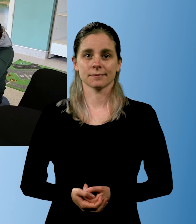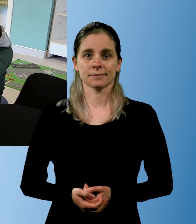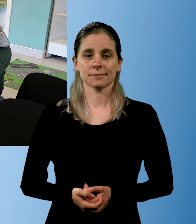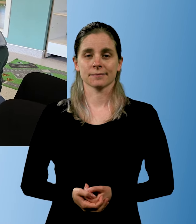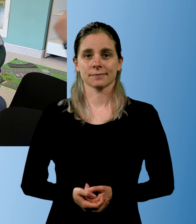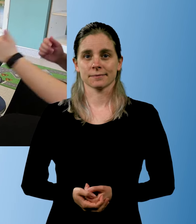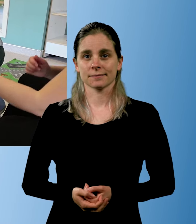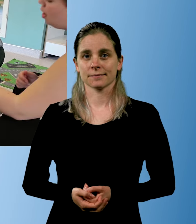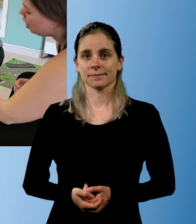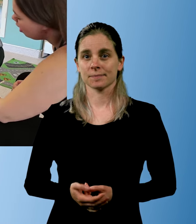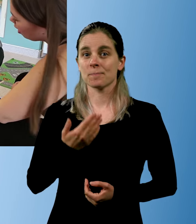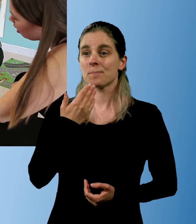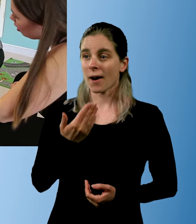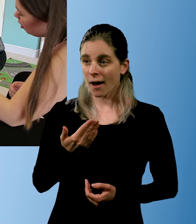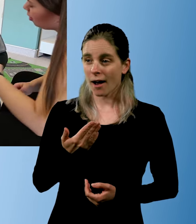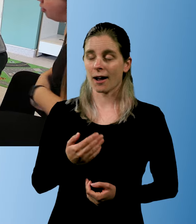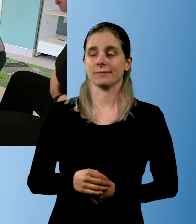Good!